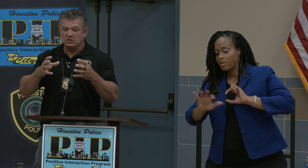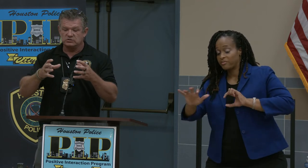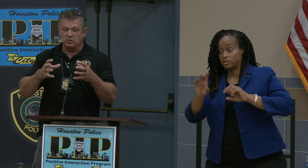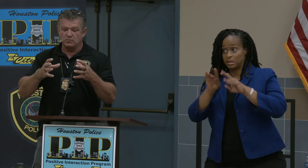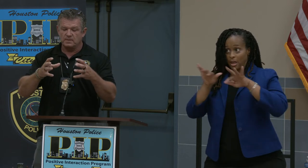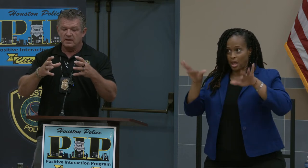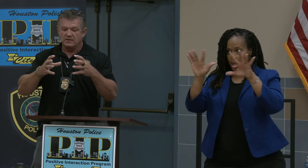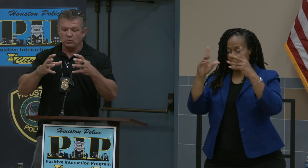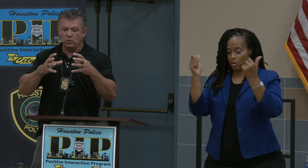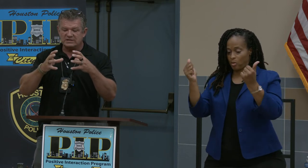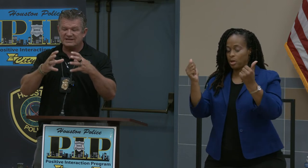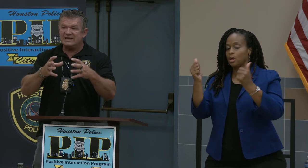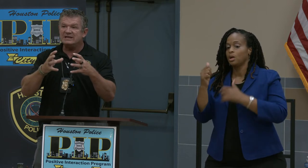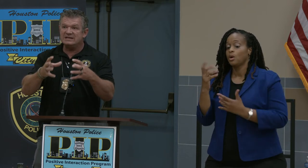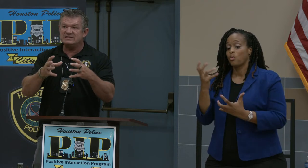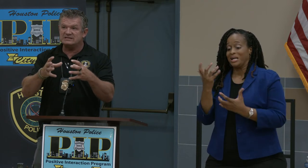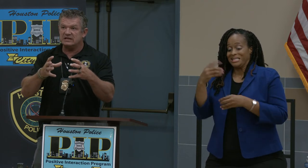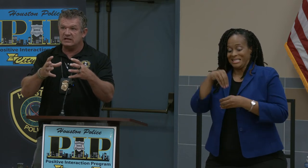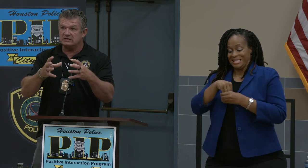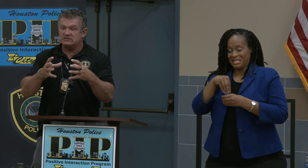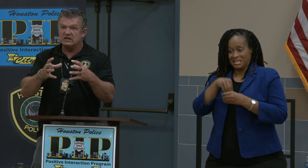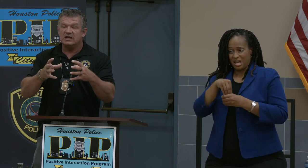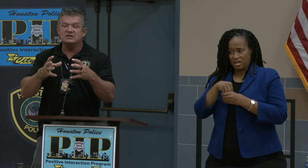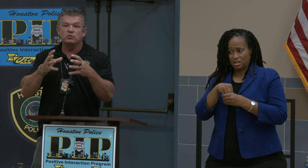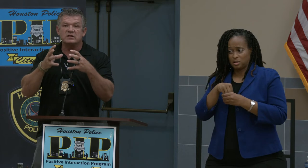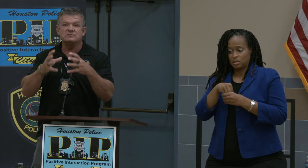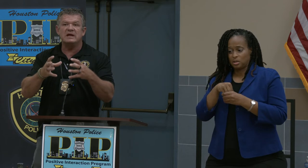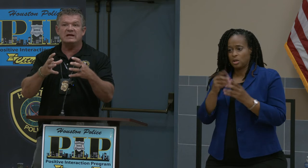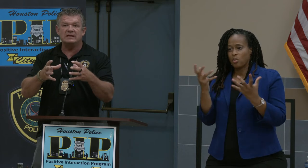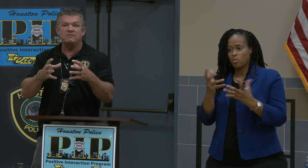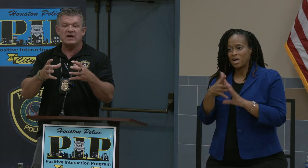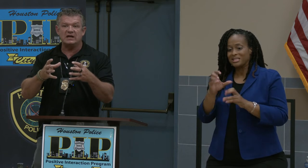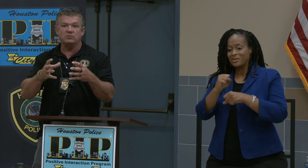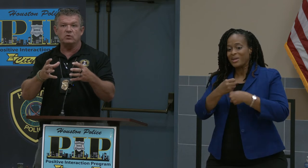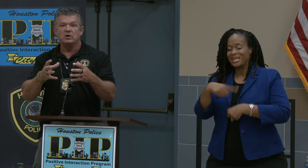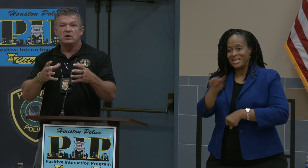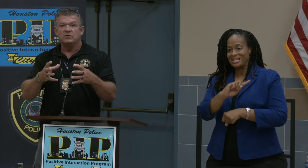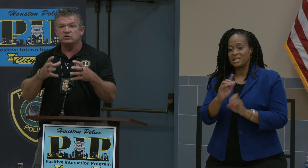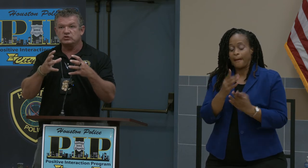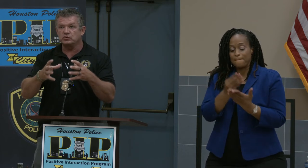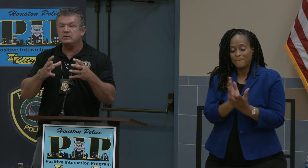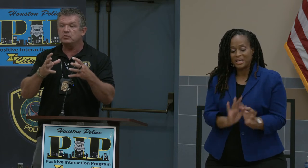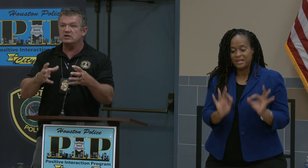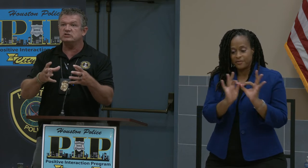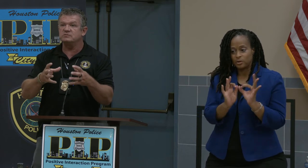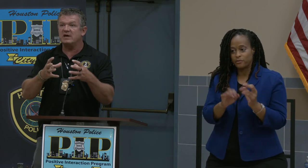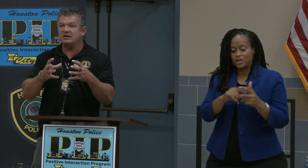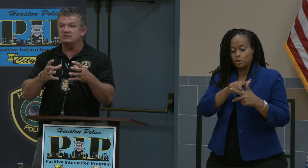So what's in these things is what's making them valuable. There is three precious melt always